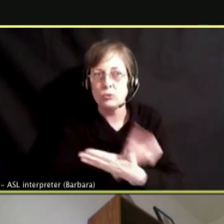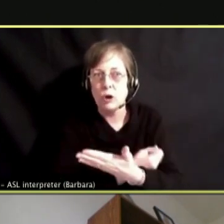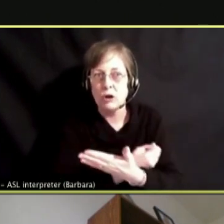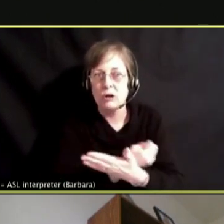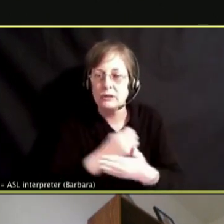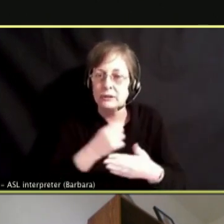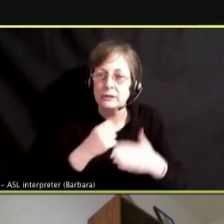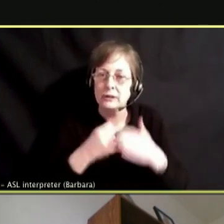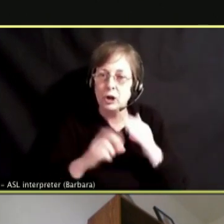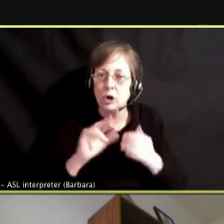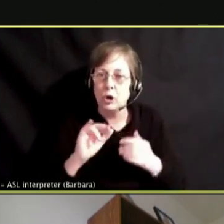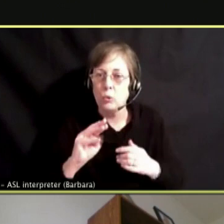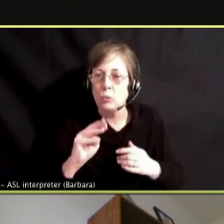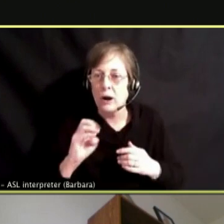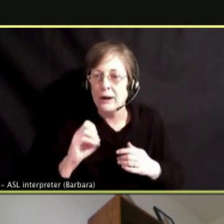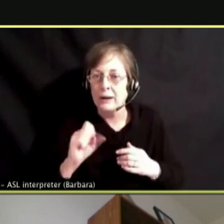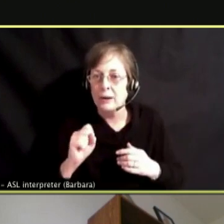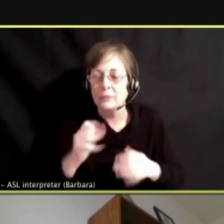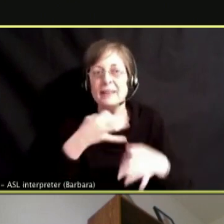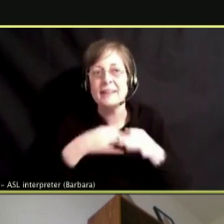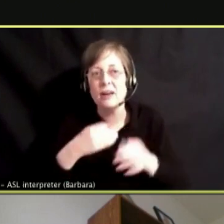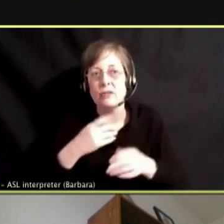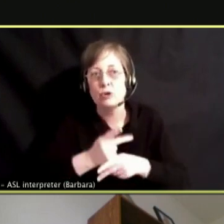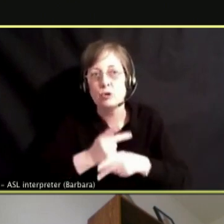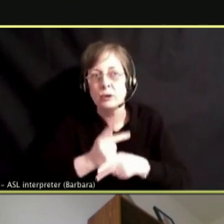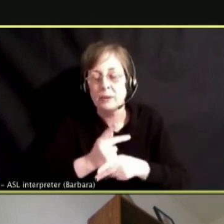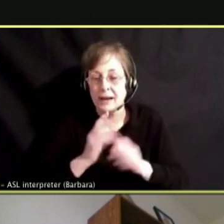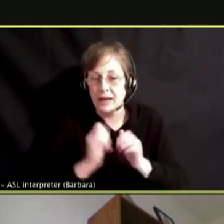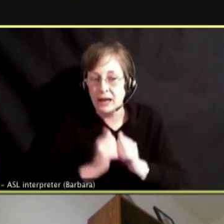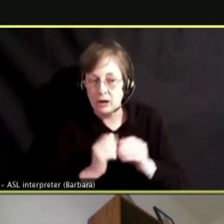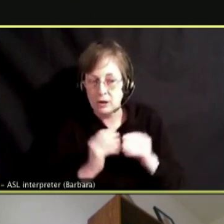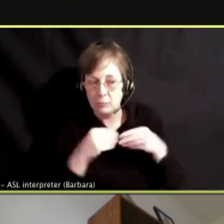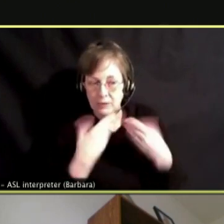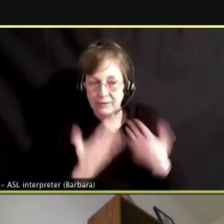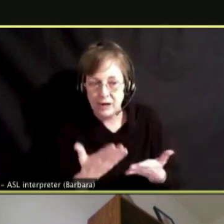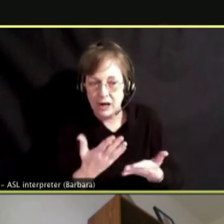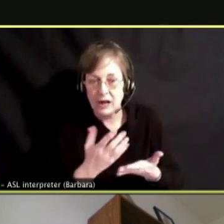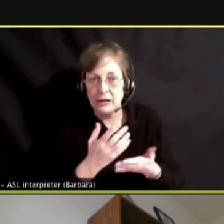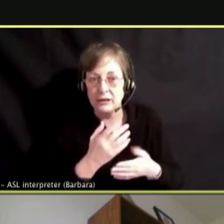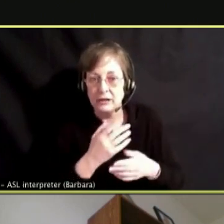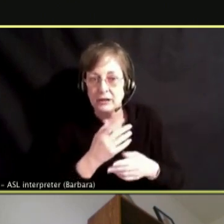HOW CAN WE PROVIDE TREATMENT AND SUPPORT TO OUR STUDENTS AND FAMILIES.